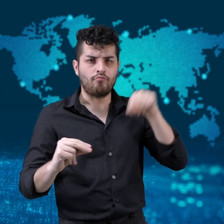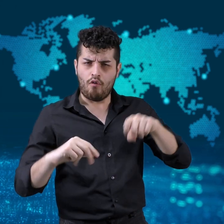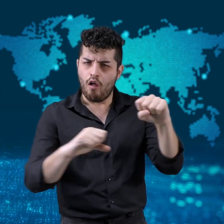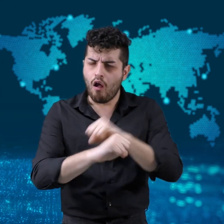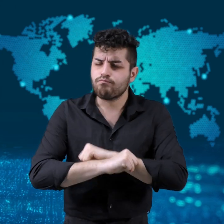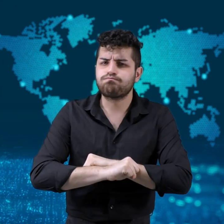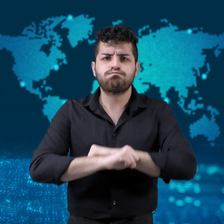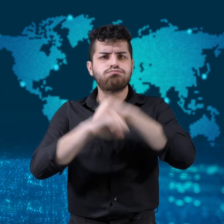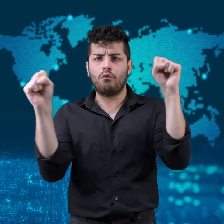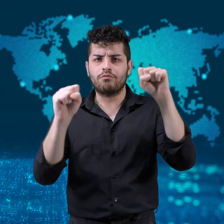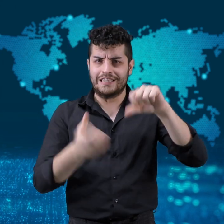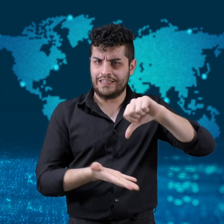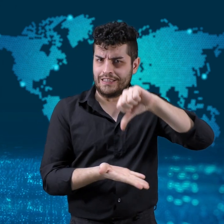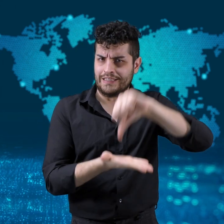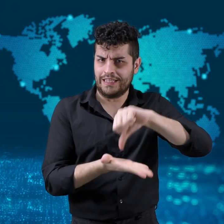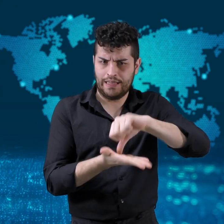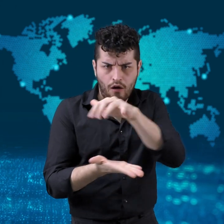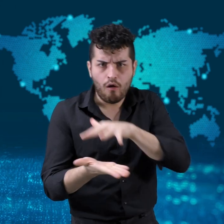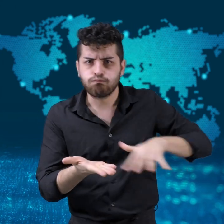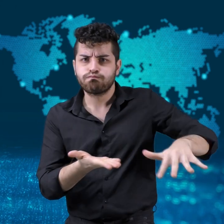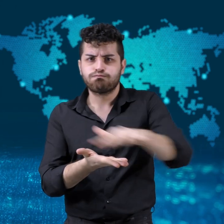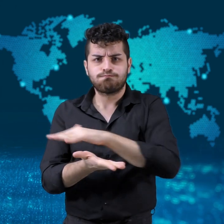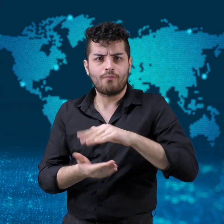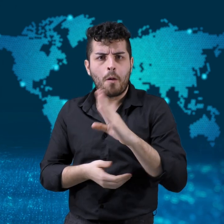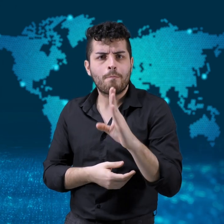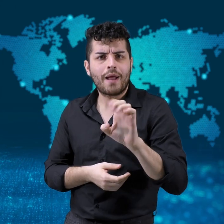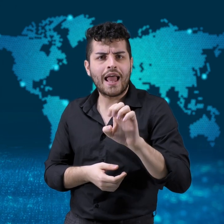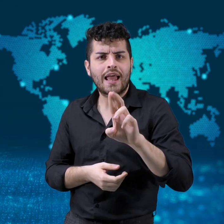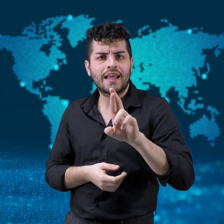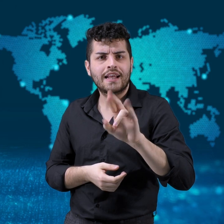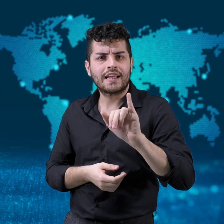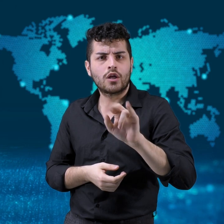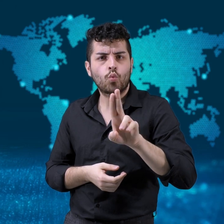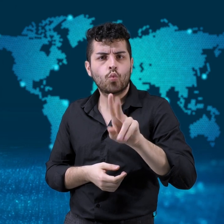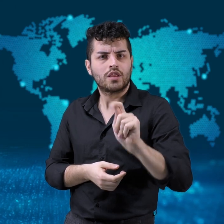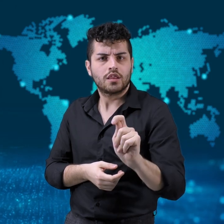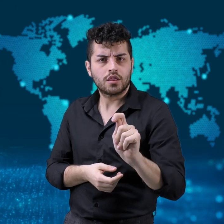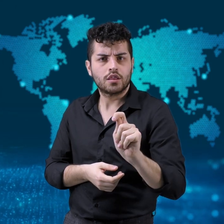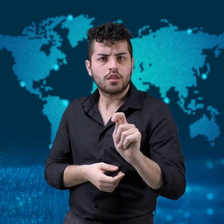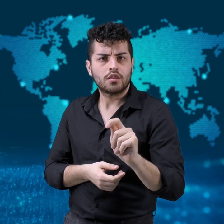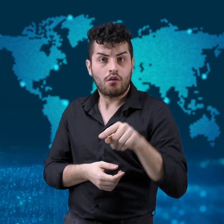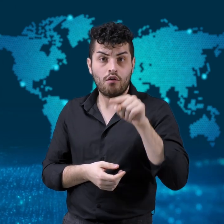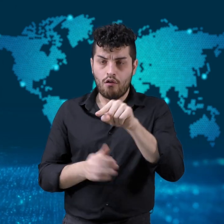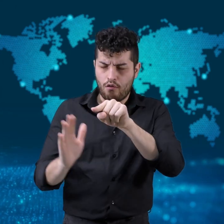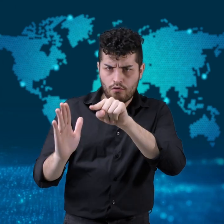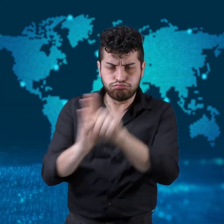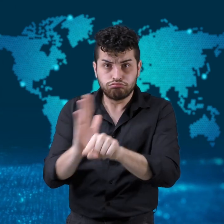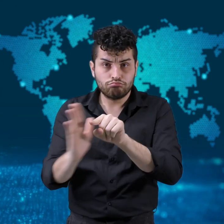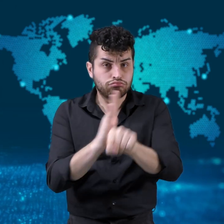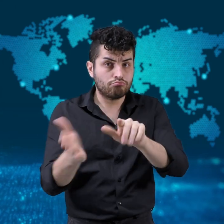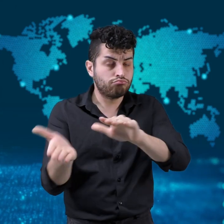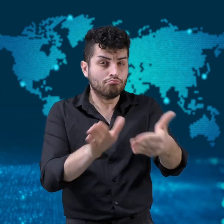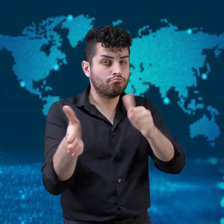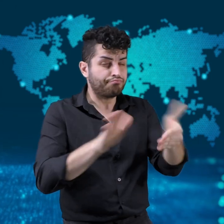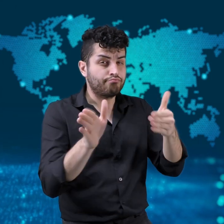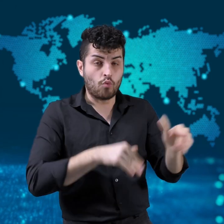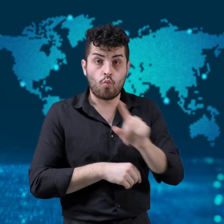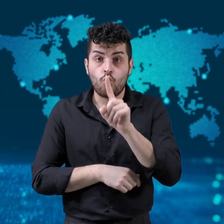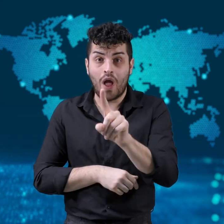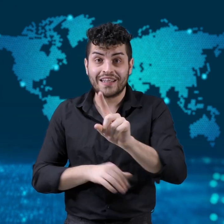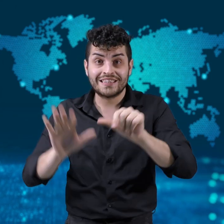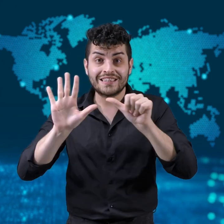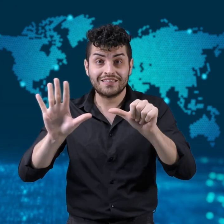In Lebanon, a huge explosion in Beirut rocked the country,